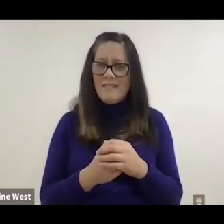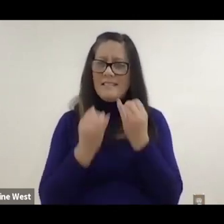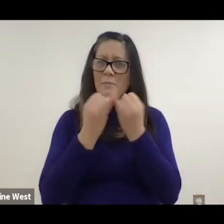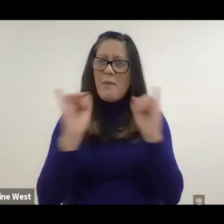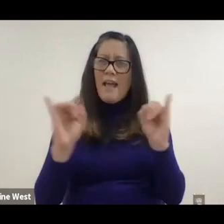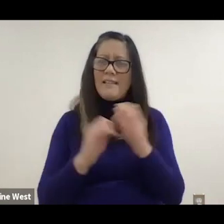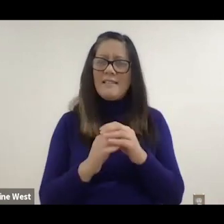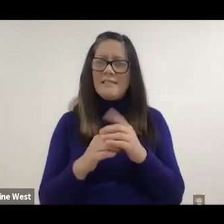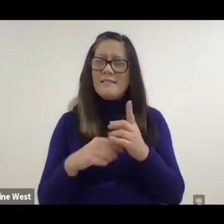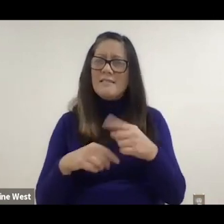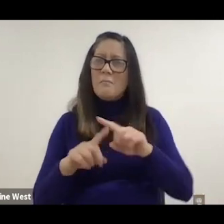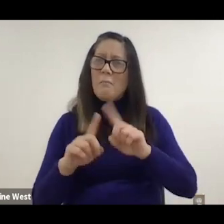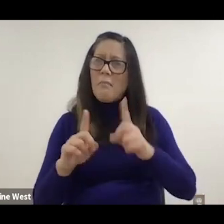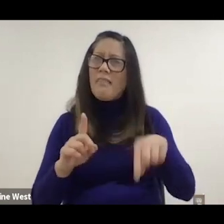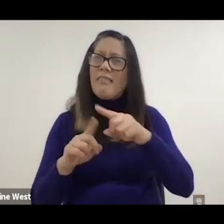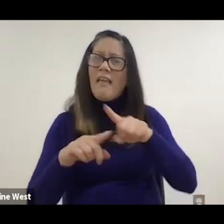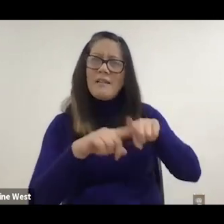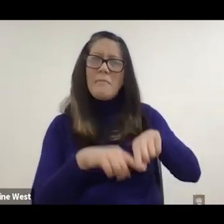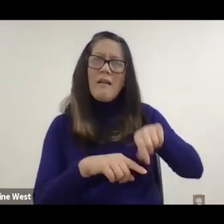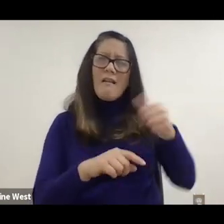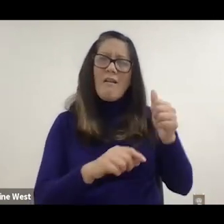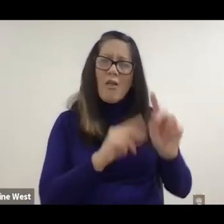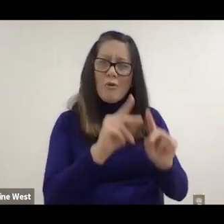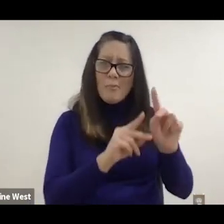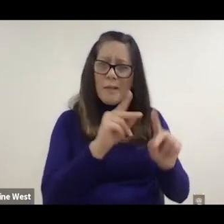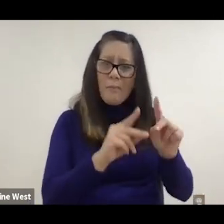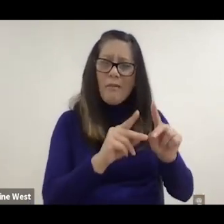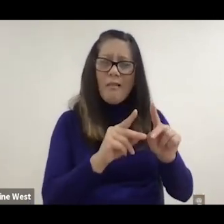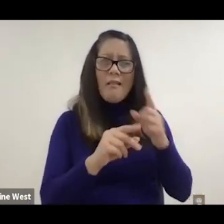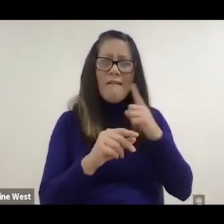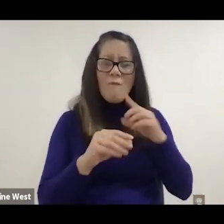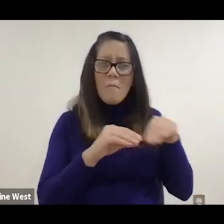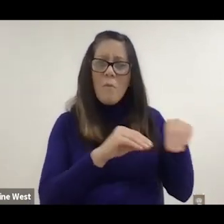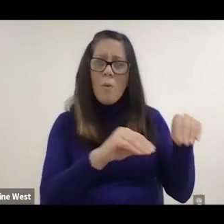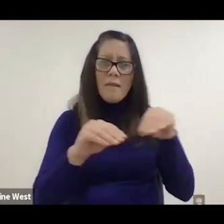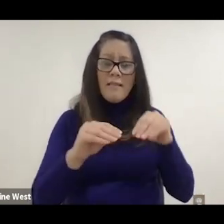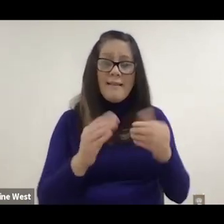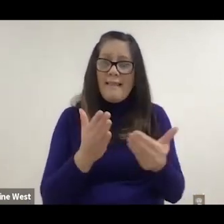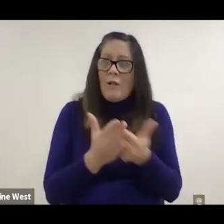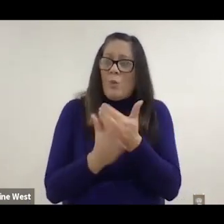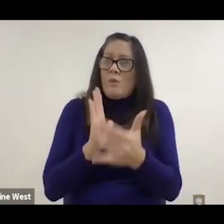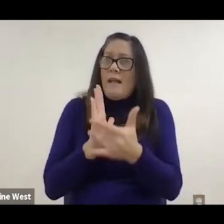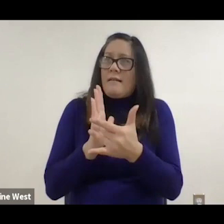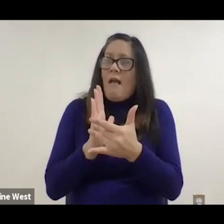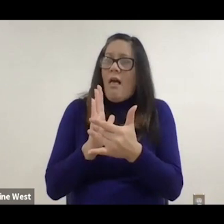on others for mobility and a new technology came out that they can have independent mobility.